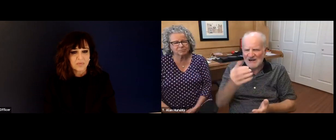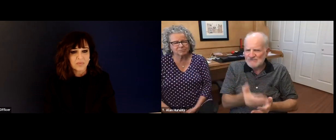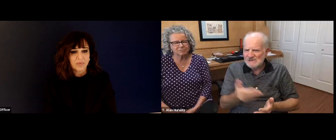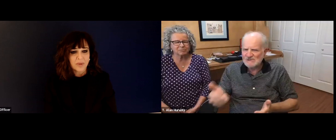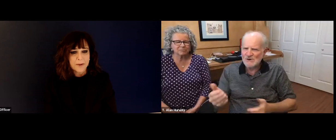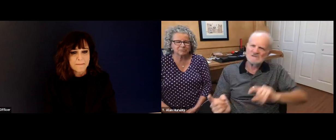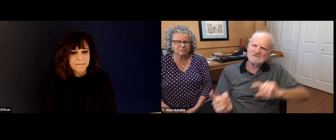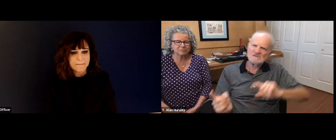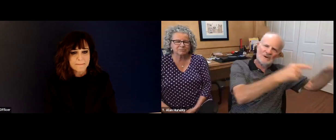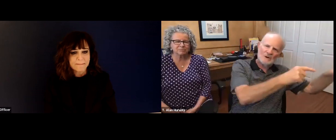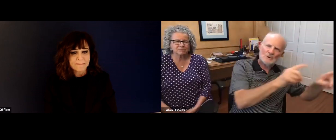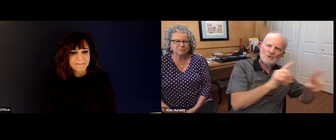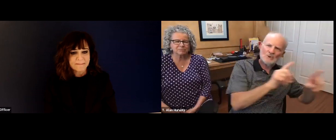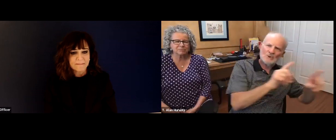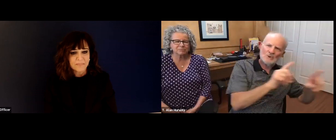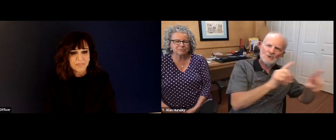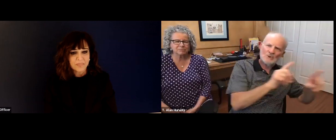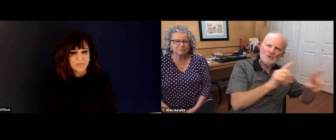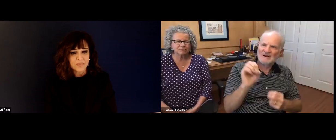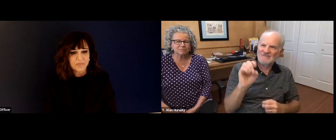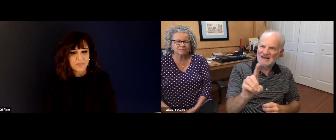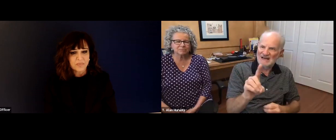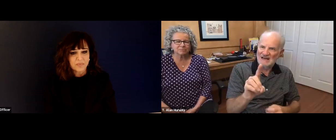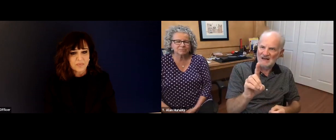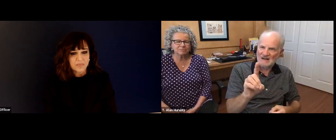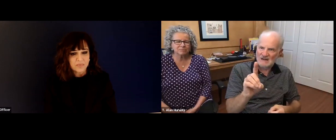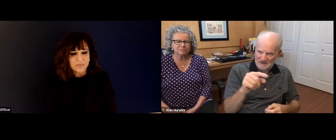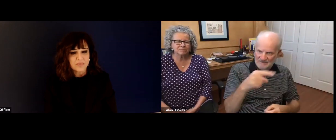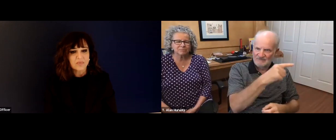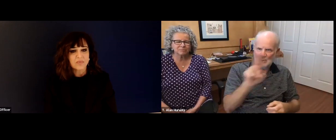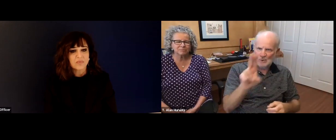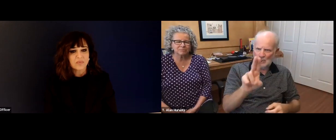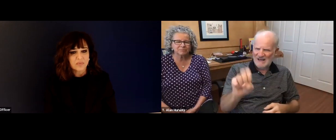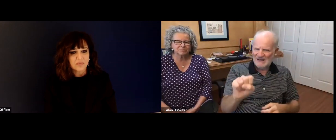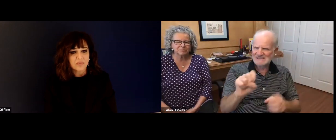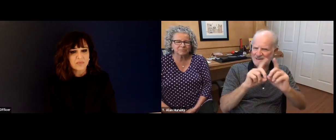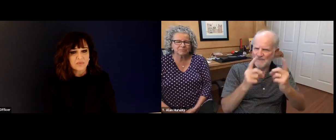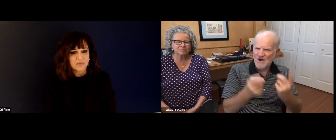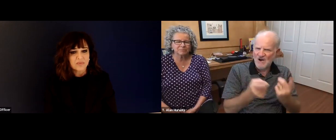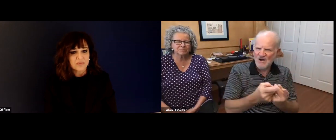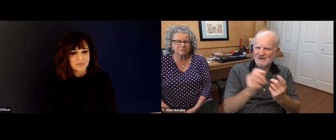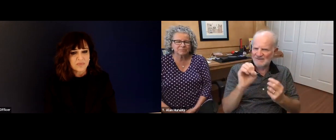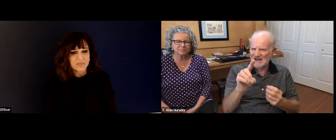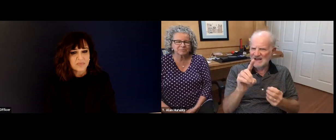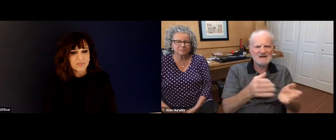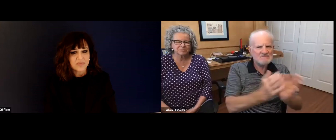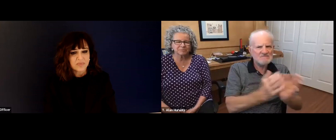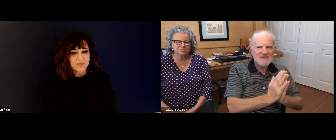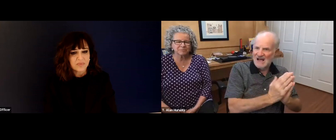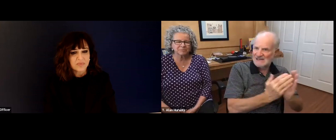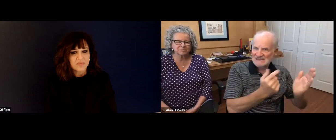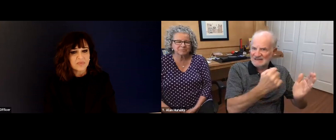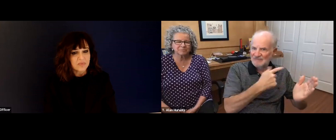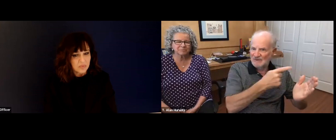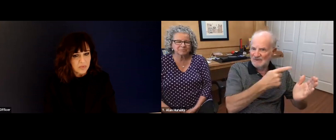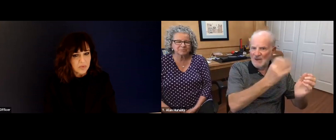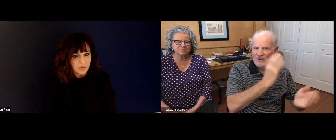disciplines. So there were just a lot of issues. So we brought it back to the administration, we talked about, we talked about